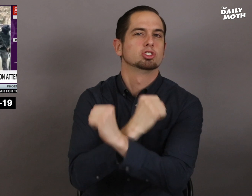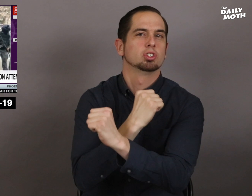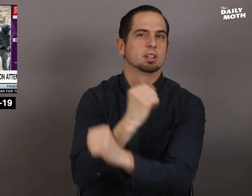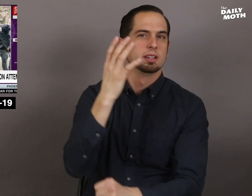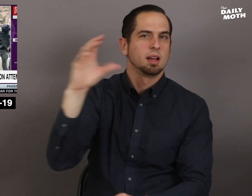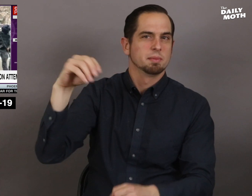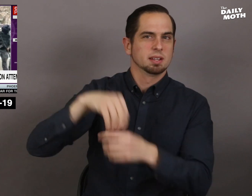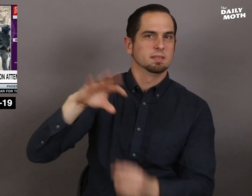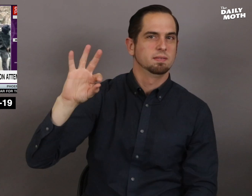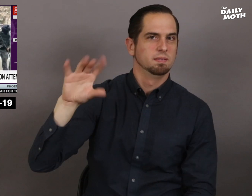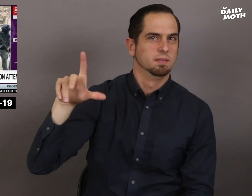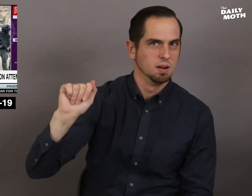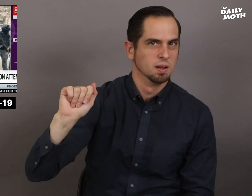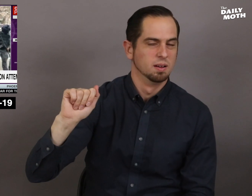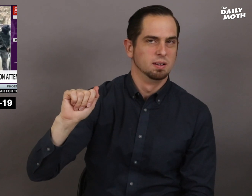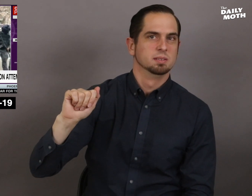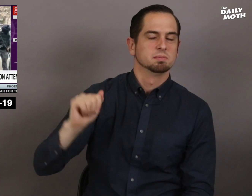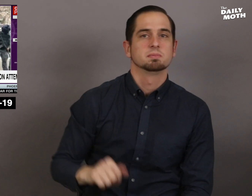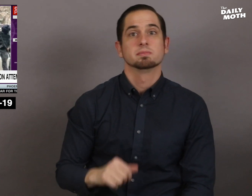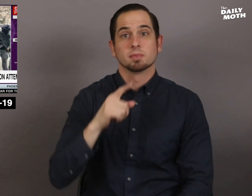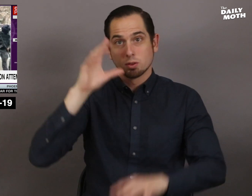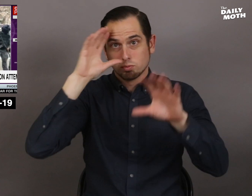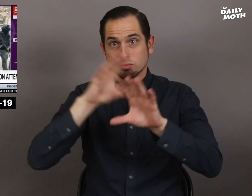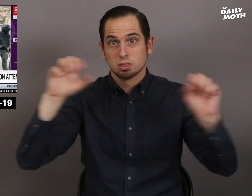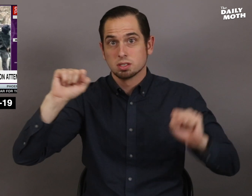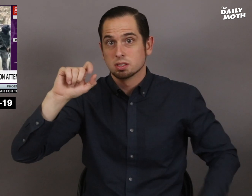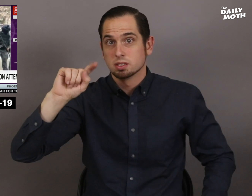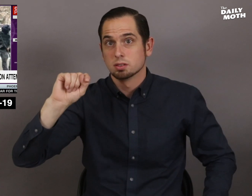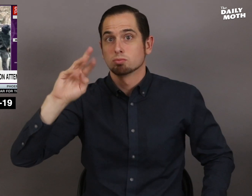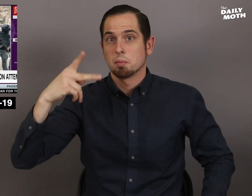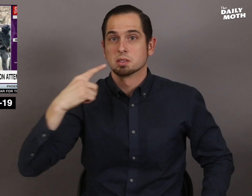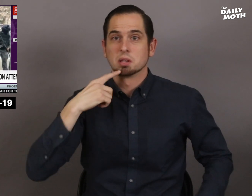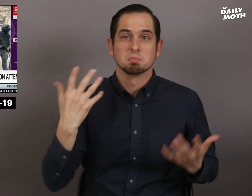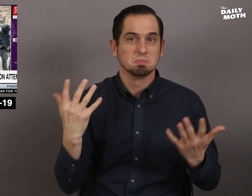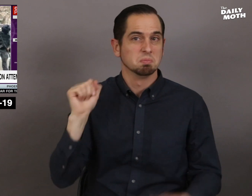a security company based in Florida. President Trump said